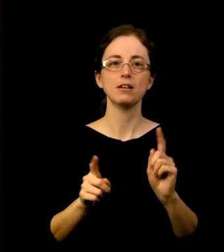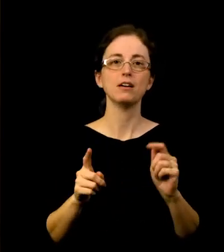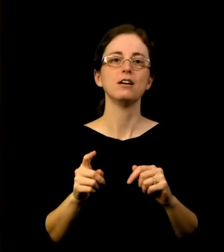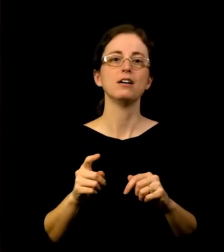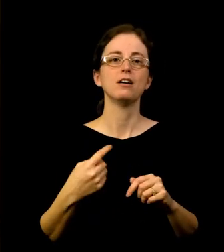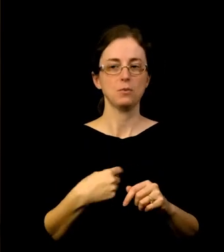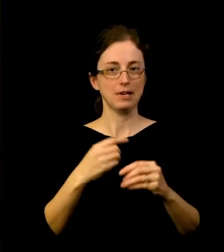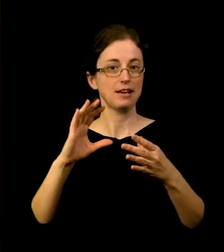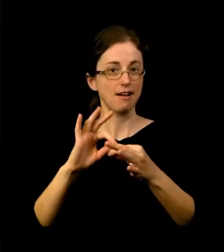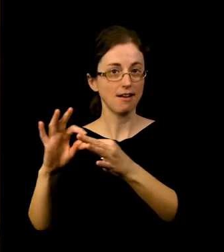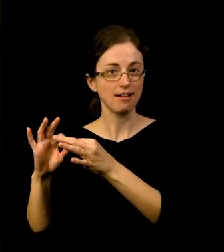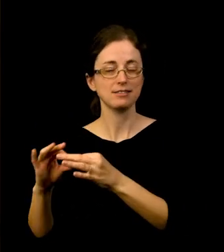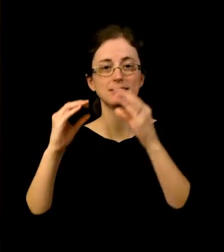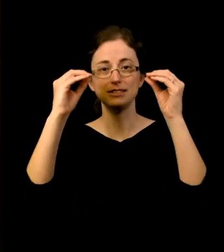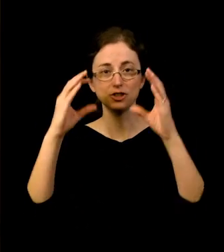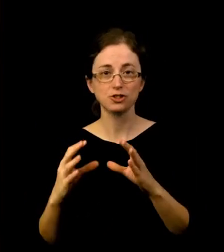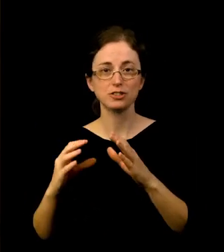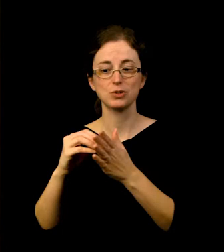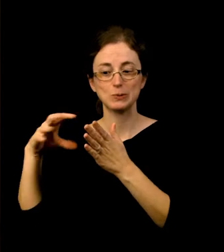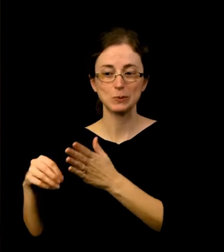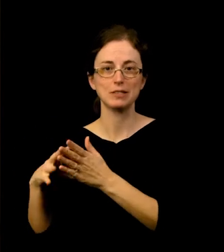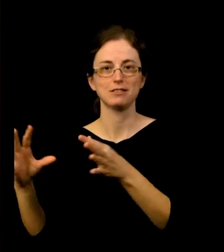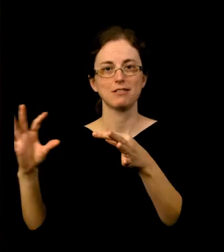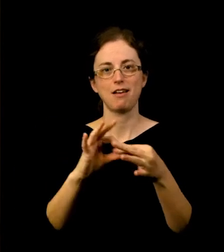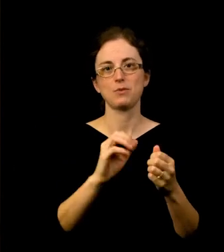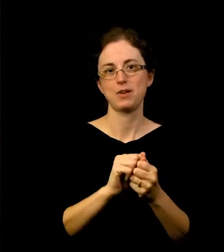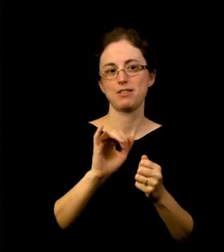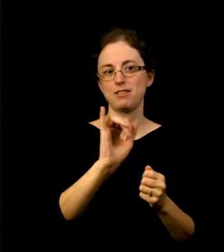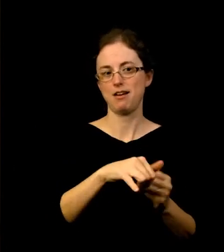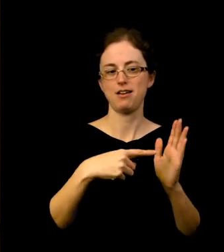teachers and students with the exhibition Ansel Adams in Our Time.